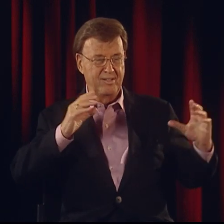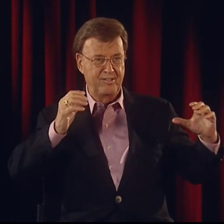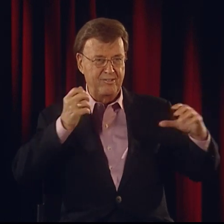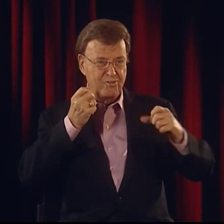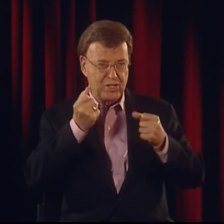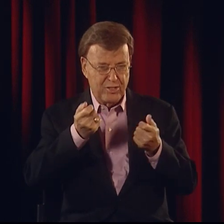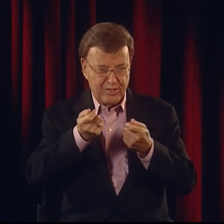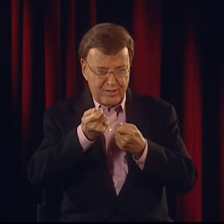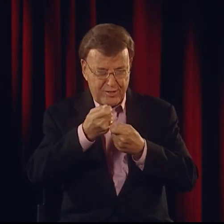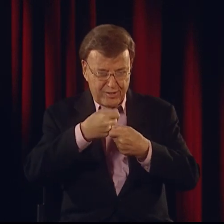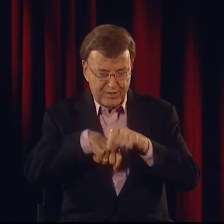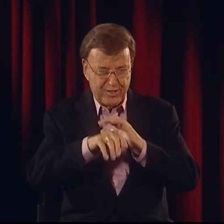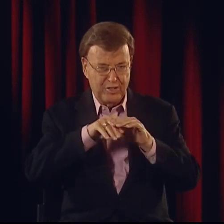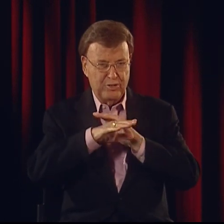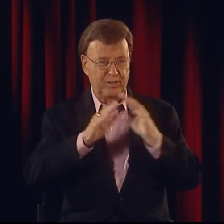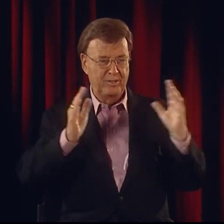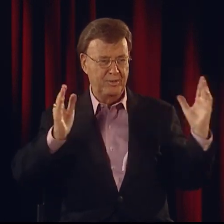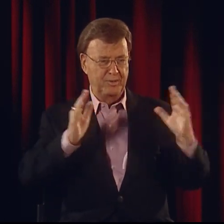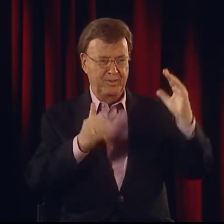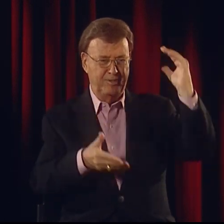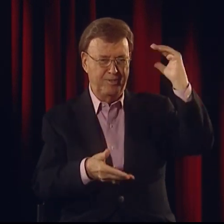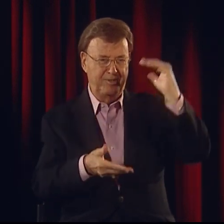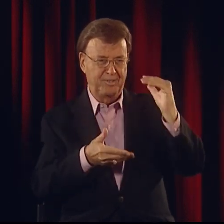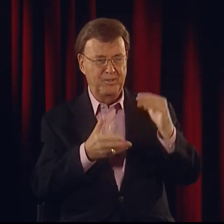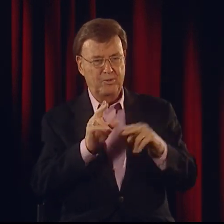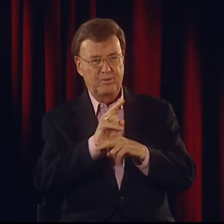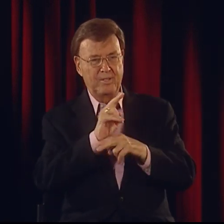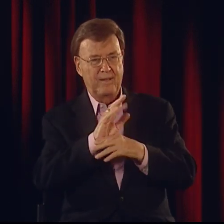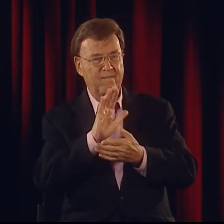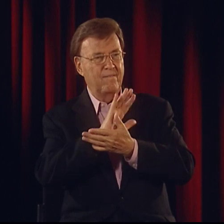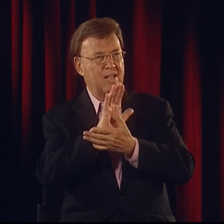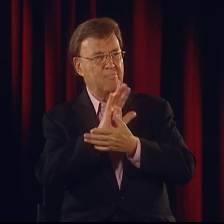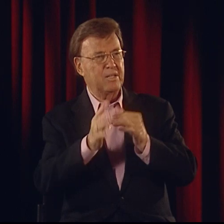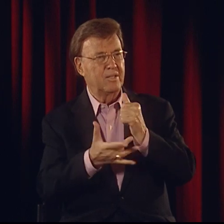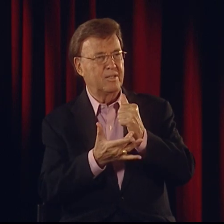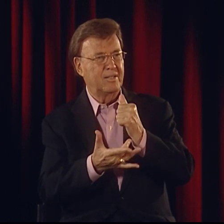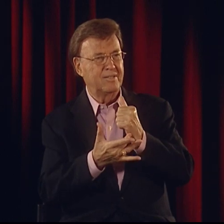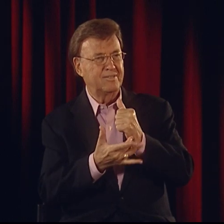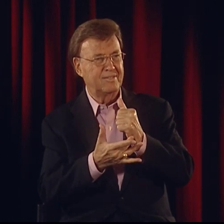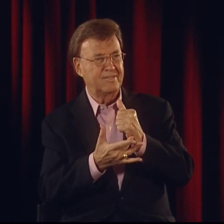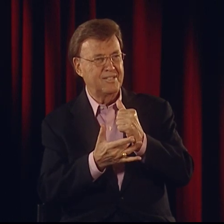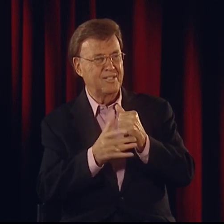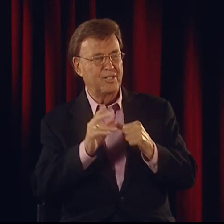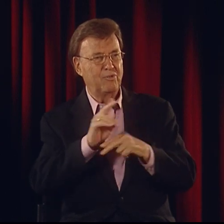I changed it into a smaller frame size, and utilized film techniques.